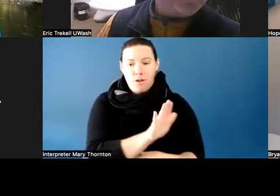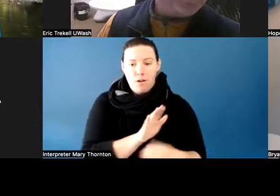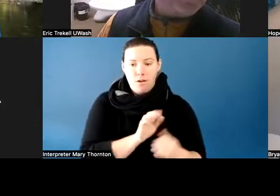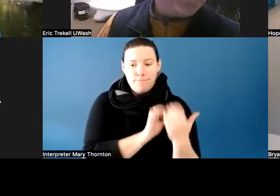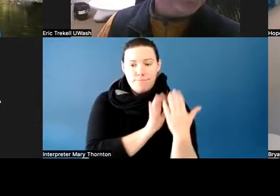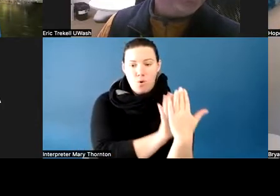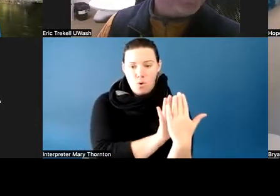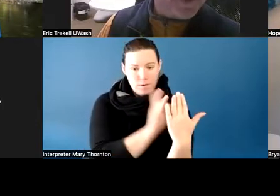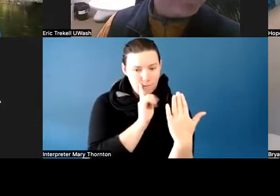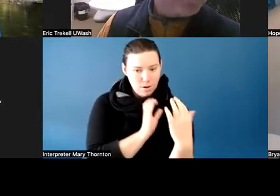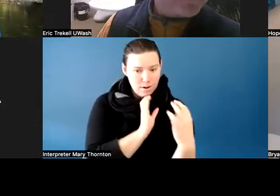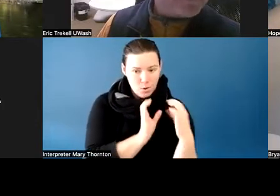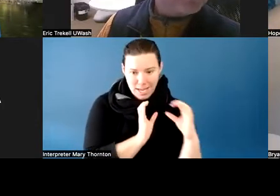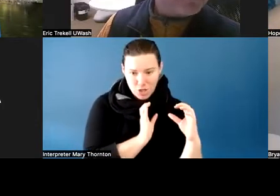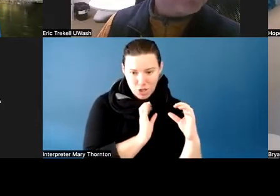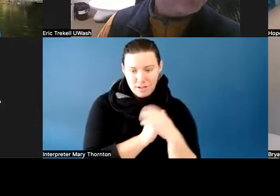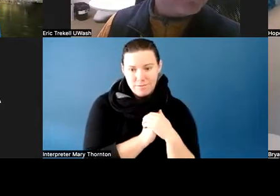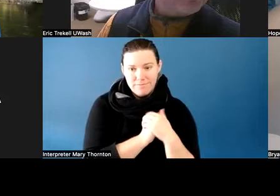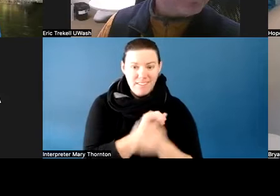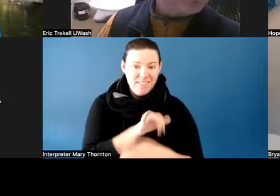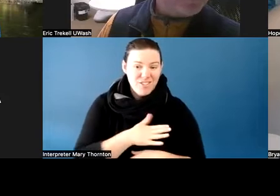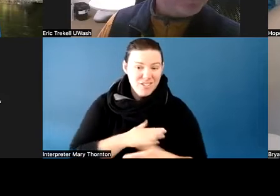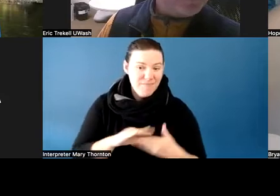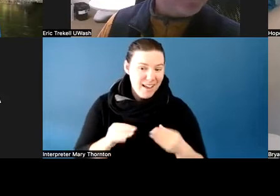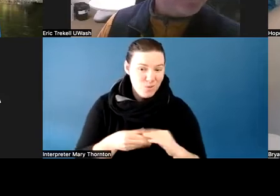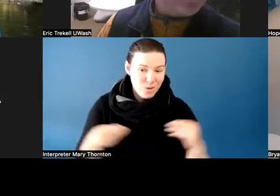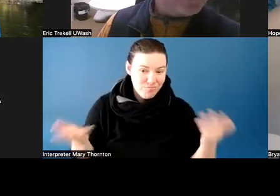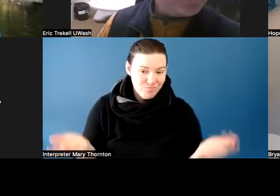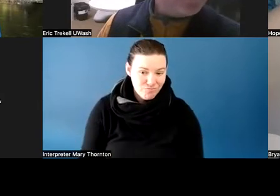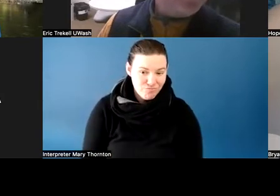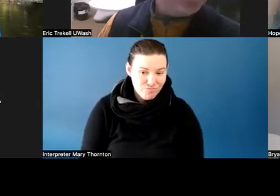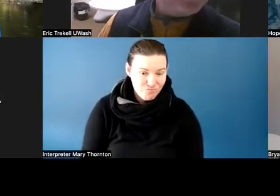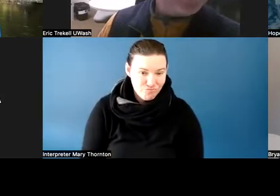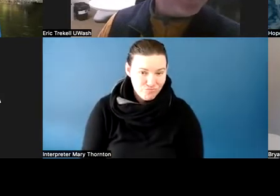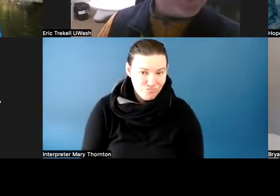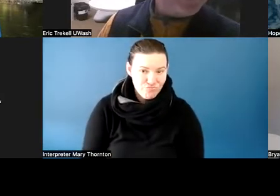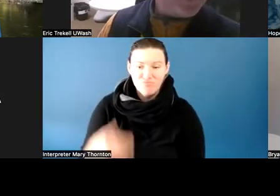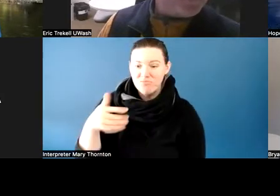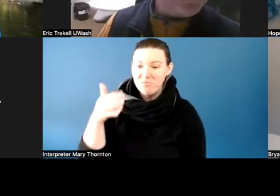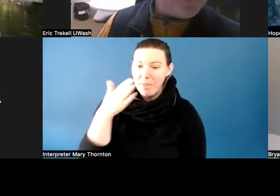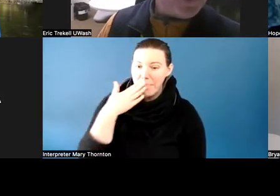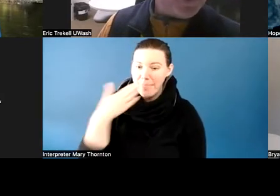So that's kind of my story. Thank you so much, Hope. Appreciate that.